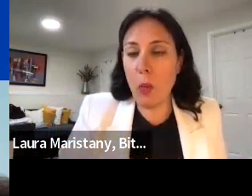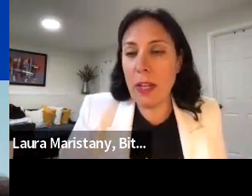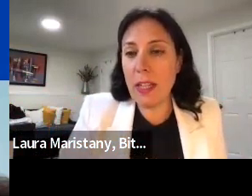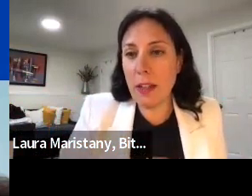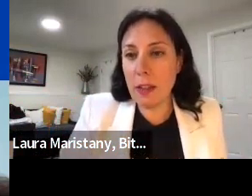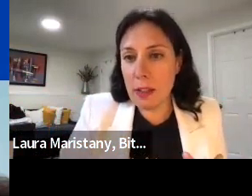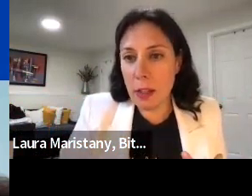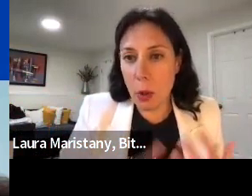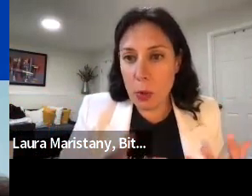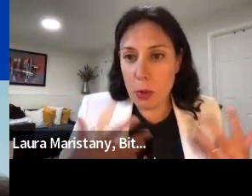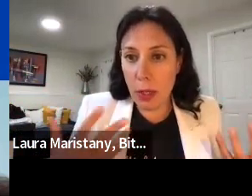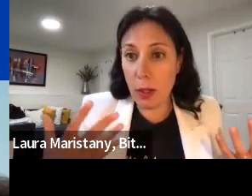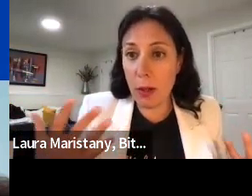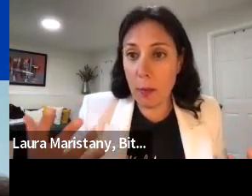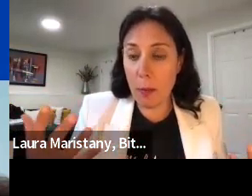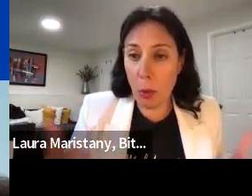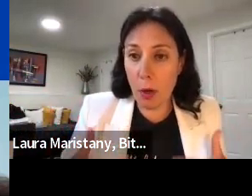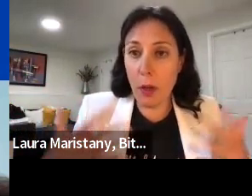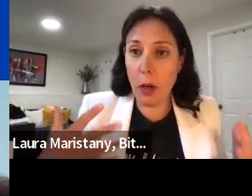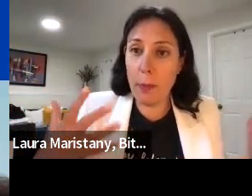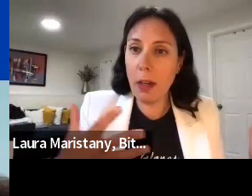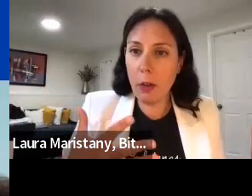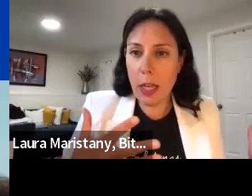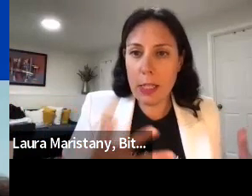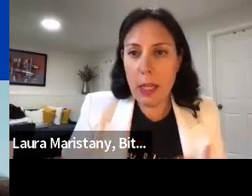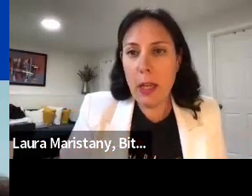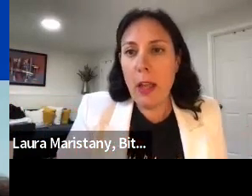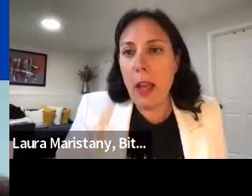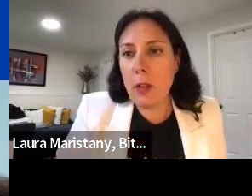But we tend to see those in more of the urban areas.